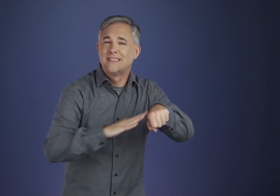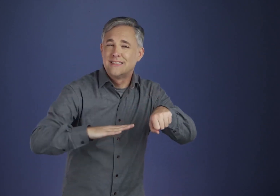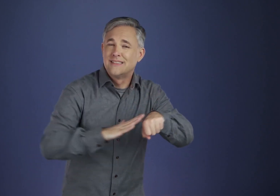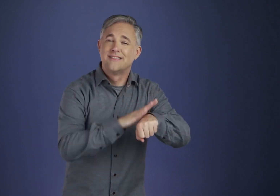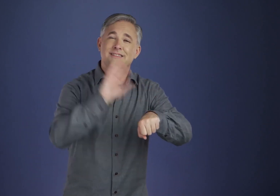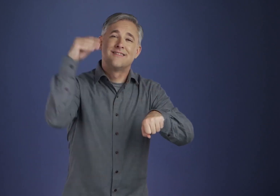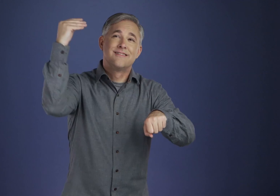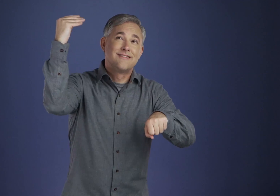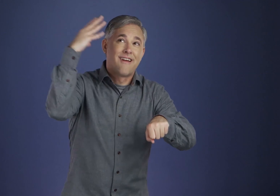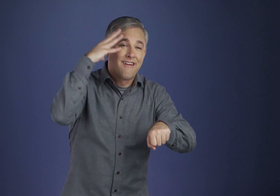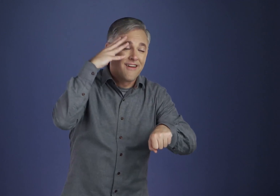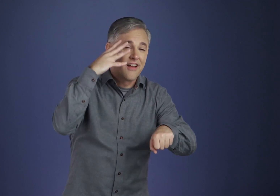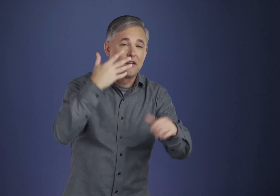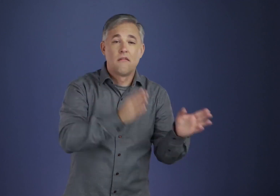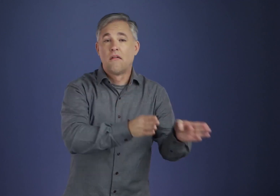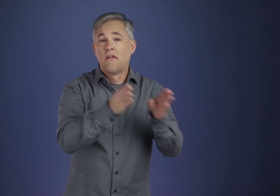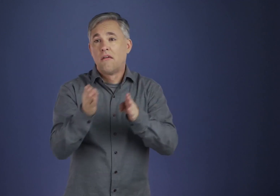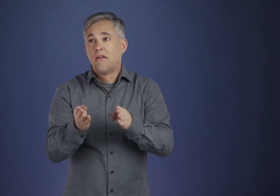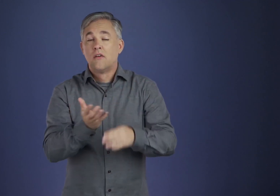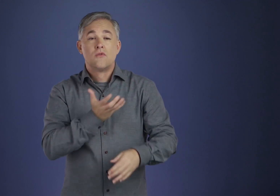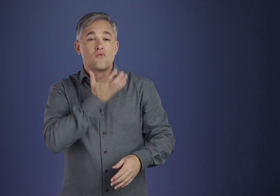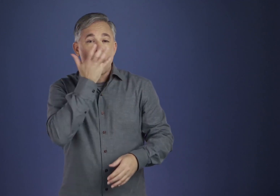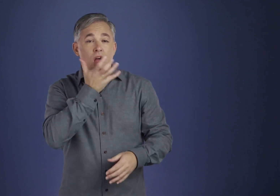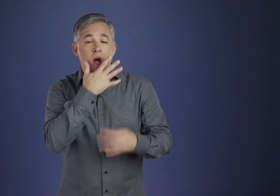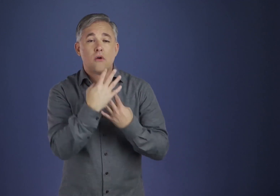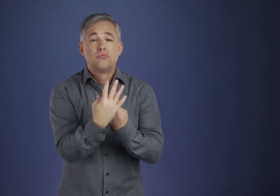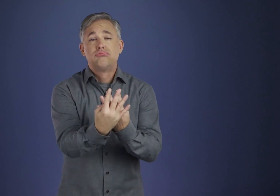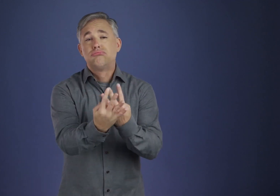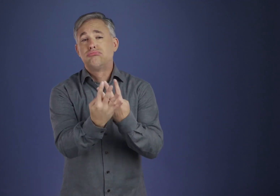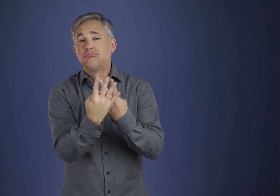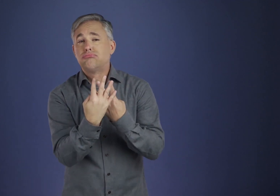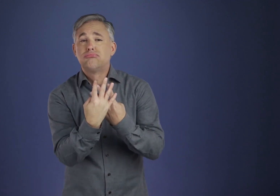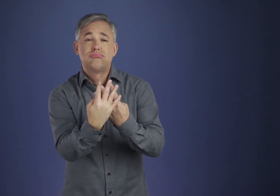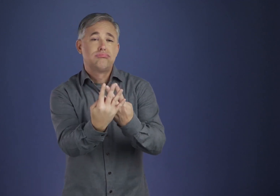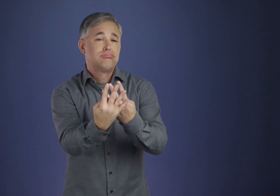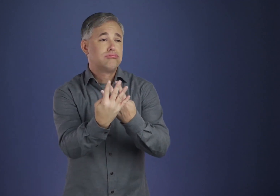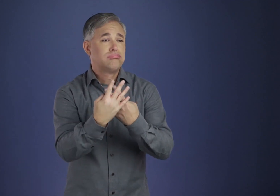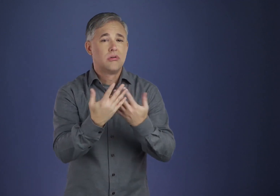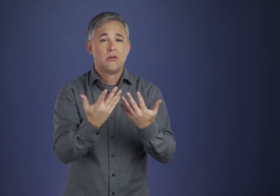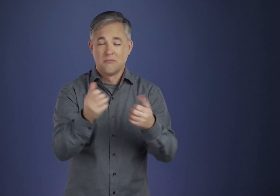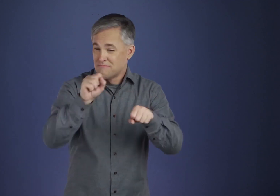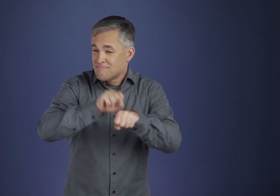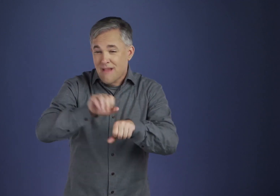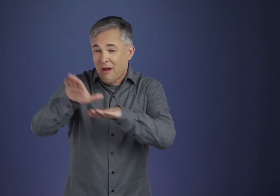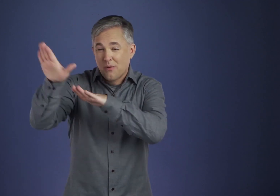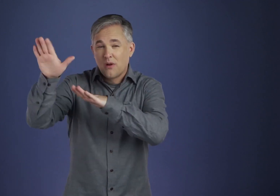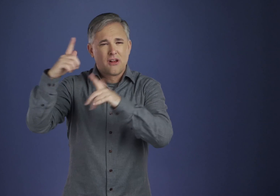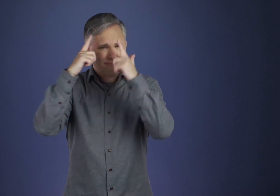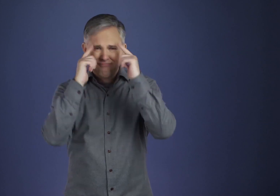So let's get back to that sunlit beach — or to the plains or to the mountains, if you prefer.